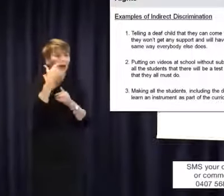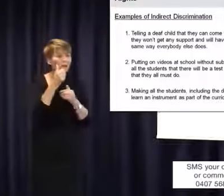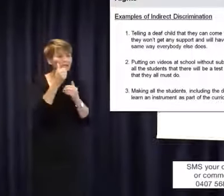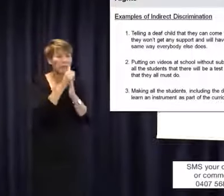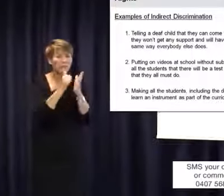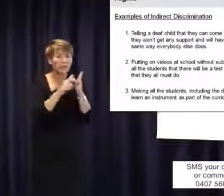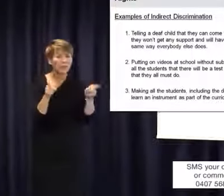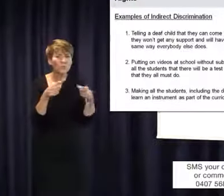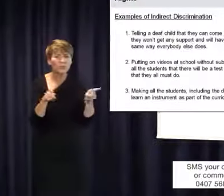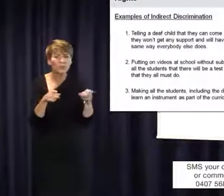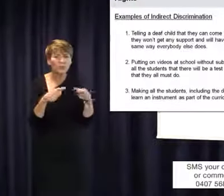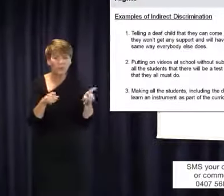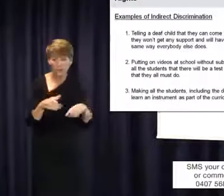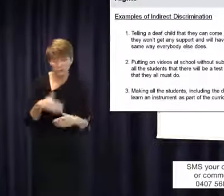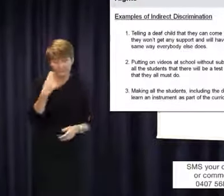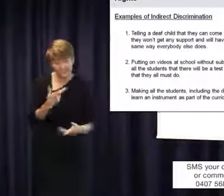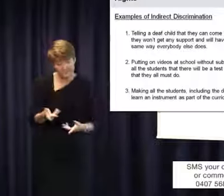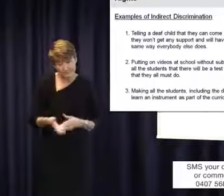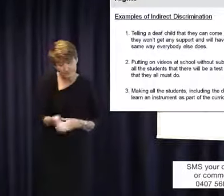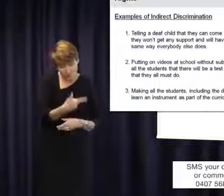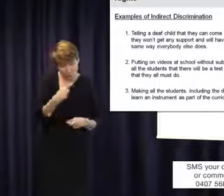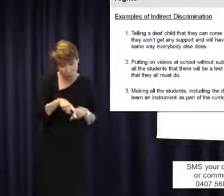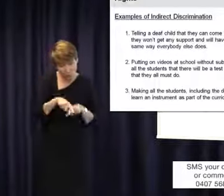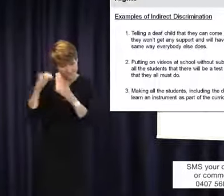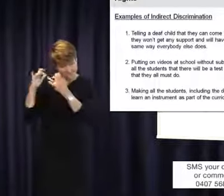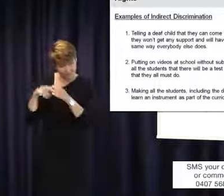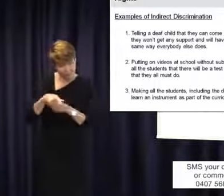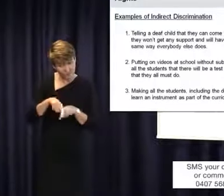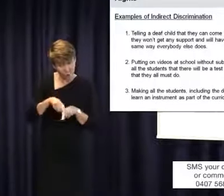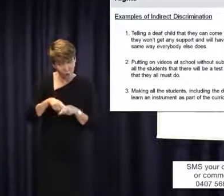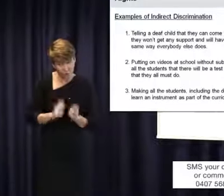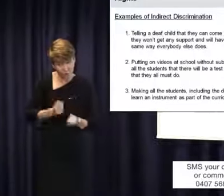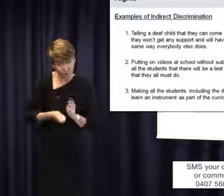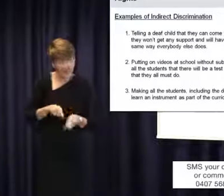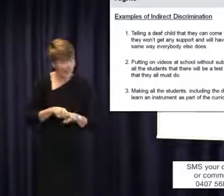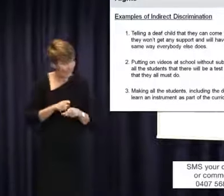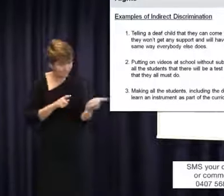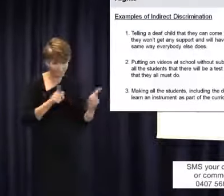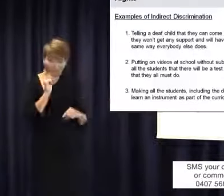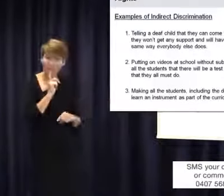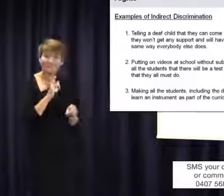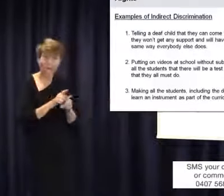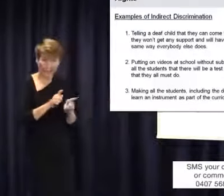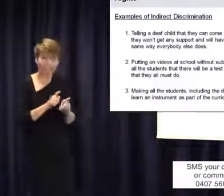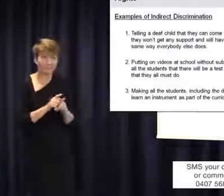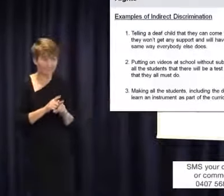can't. So saying, `Well everybody has to so you have to.' The legal terminology for it,